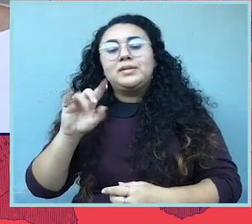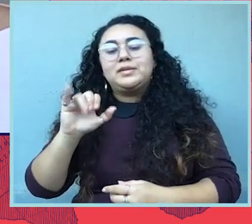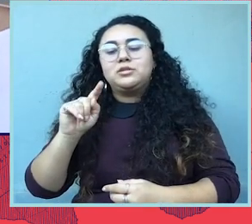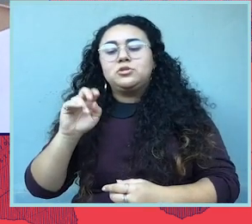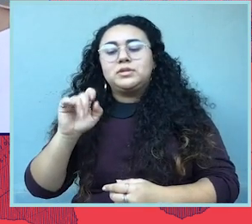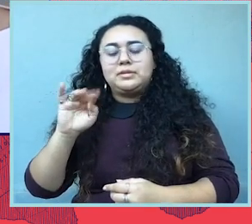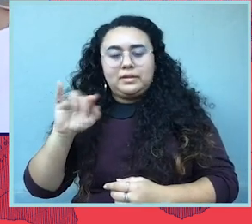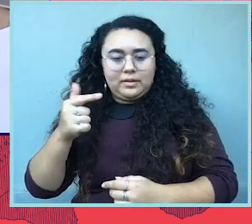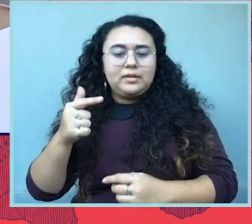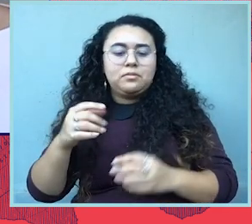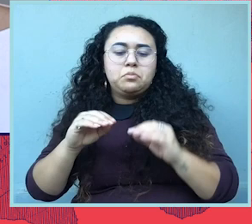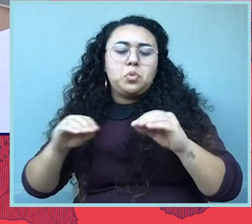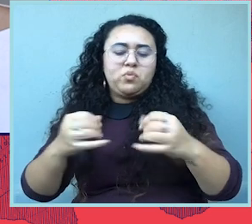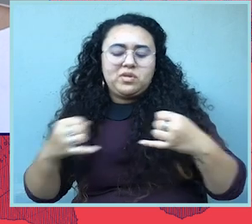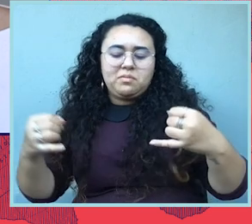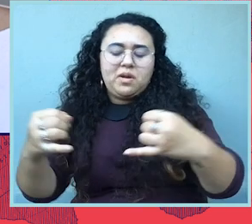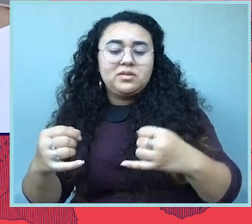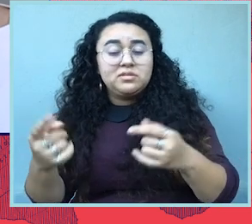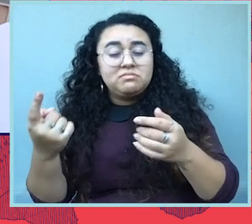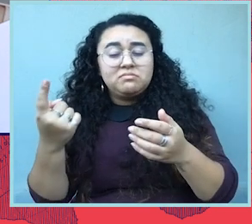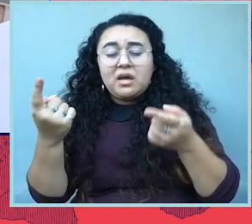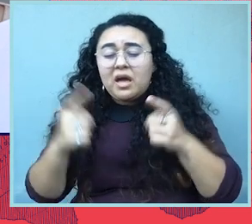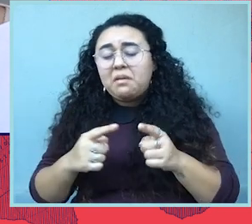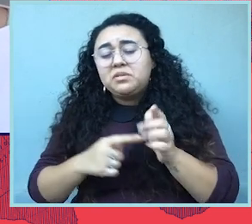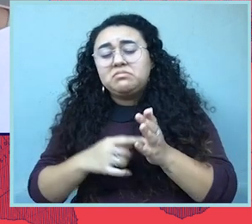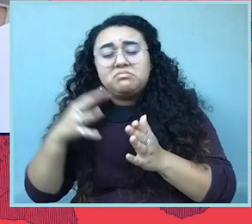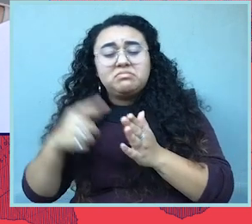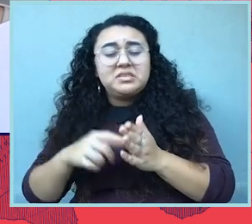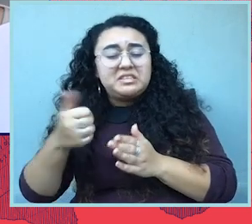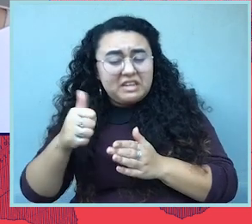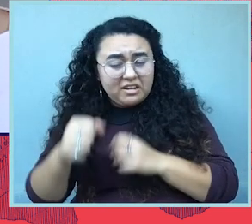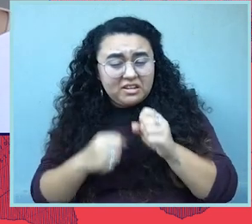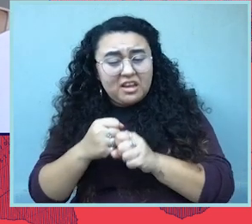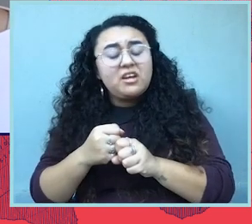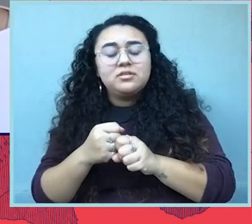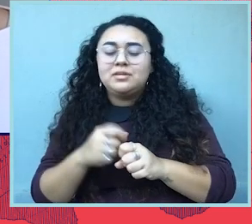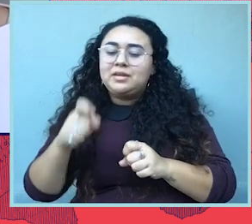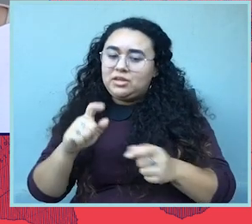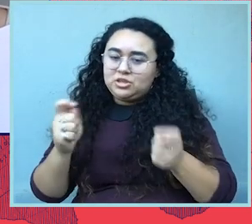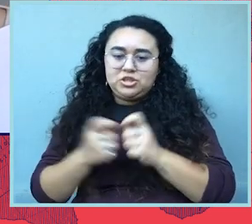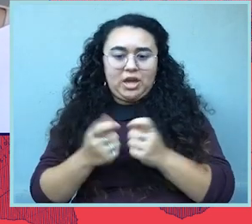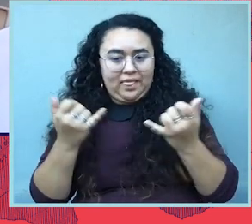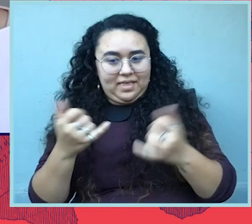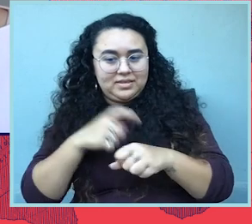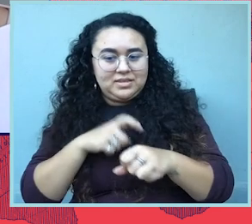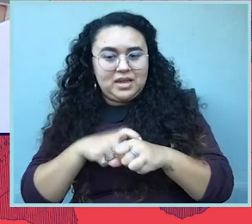at the heart of everything and only comes around once every 10 years, so we better do what we can this time around.